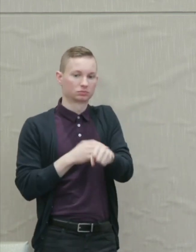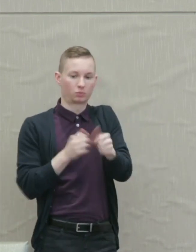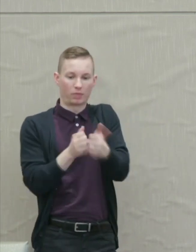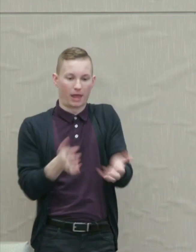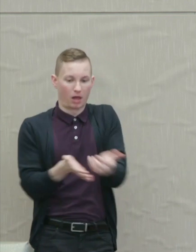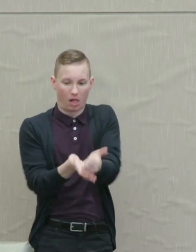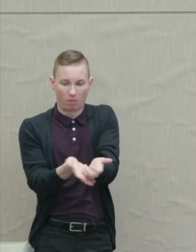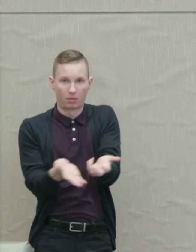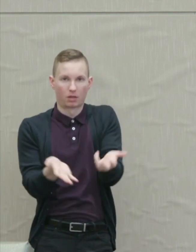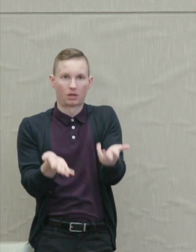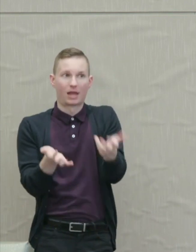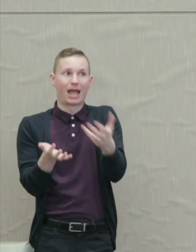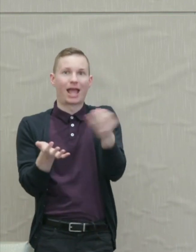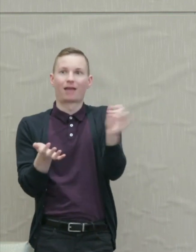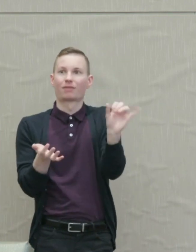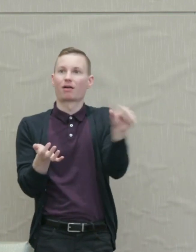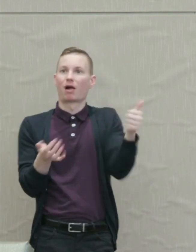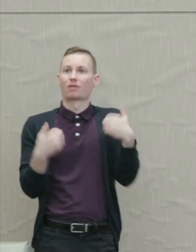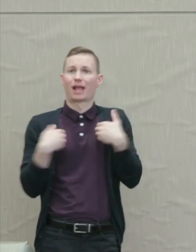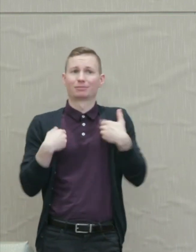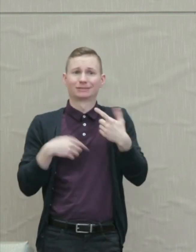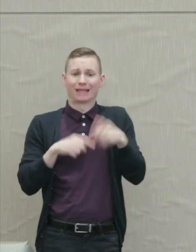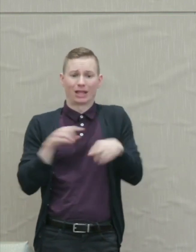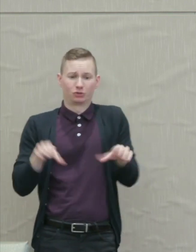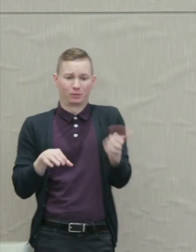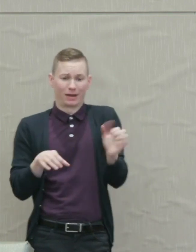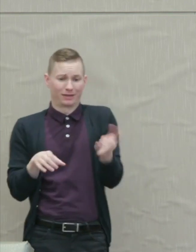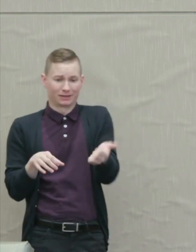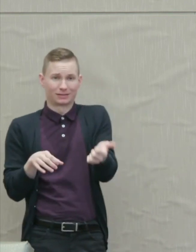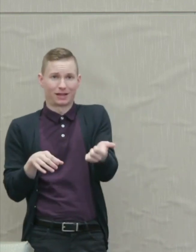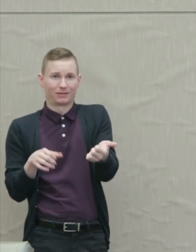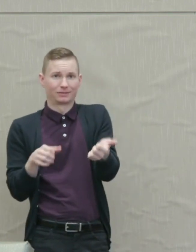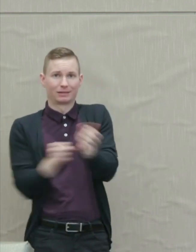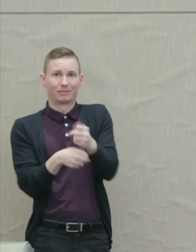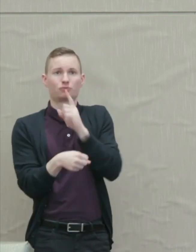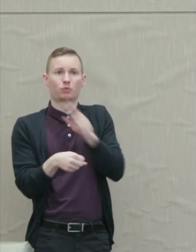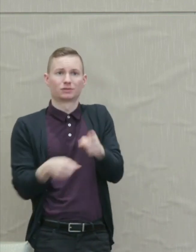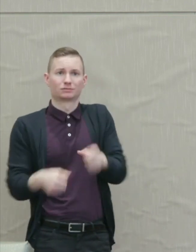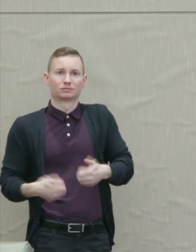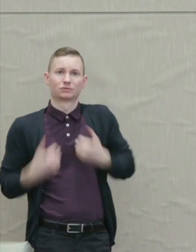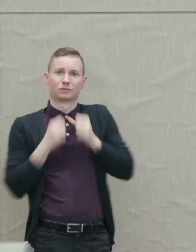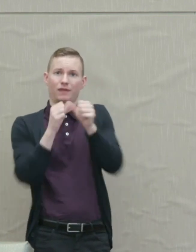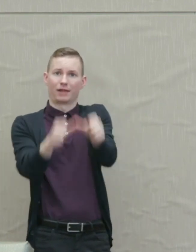and like all the other animals can't do anything at all to ensure its own survival.